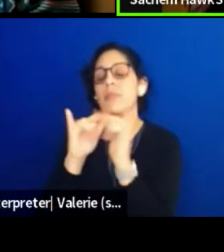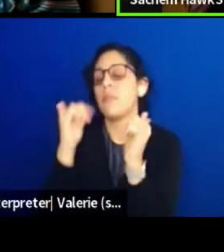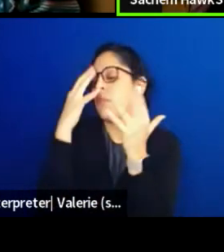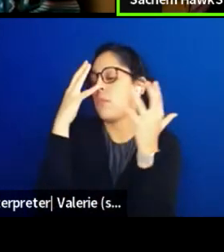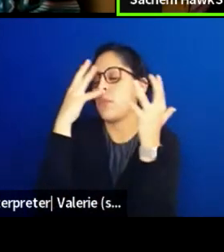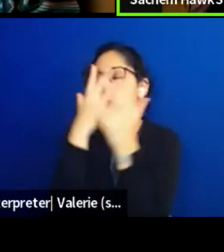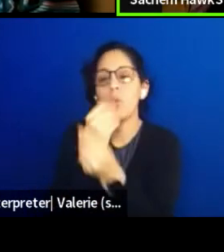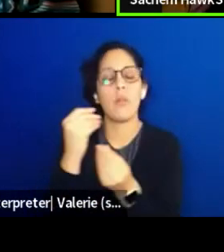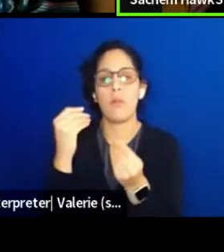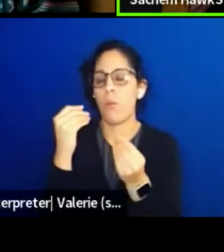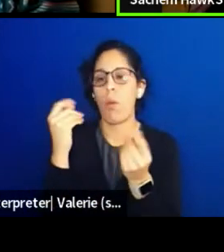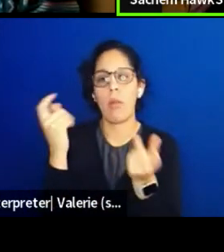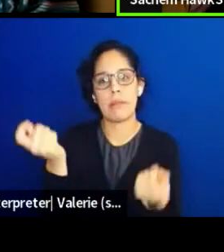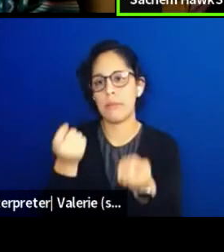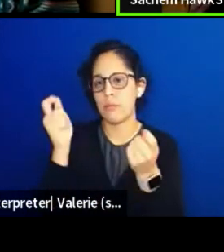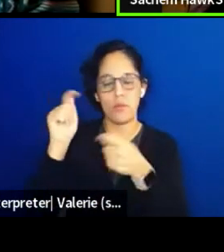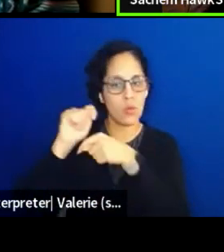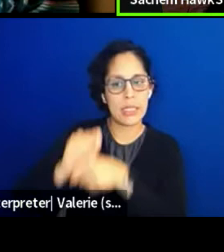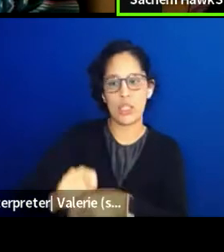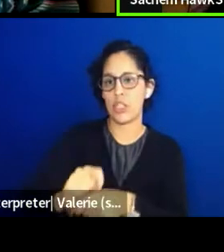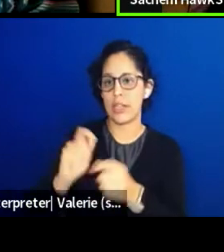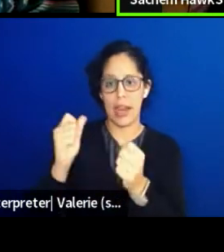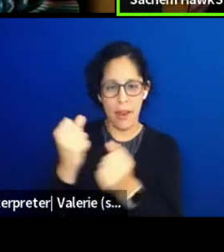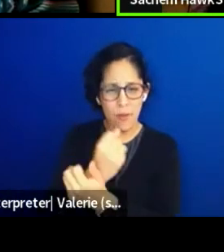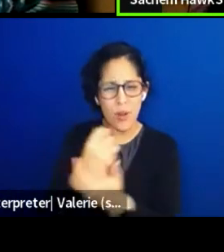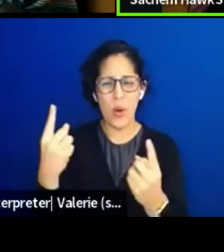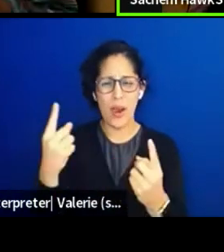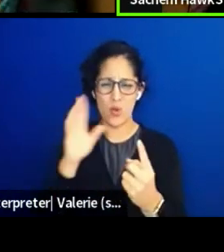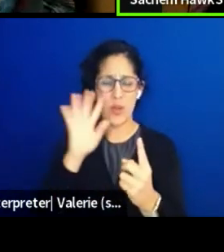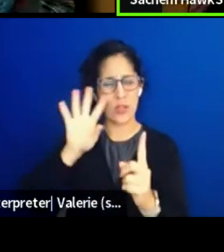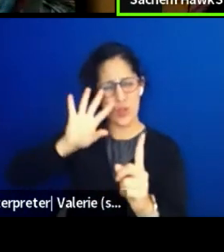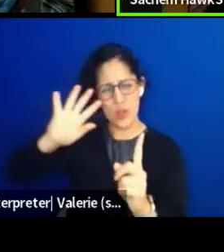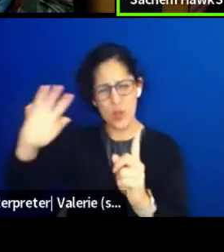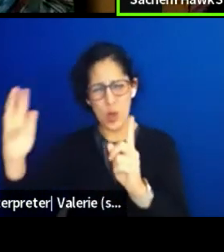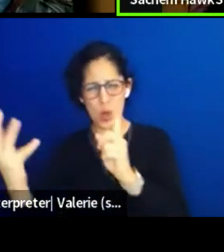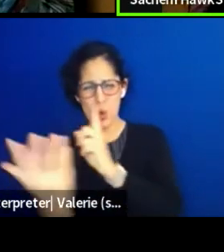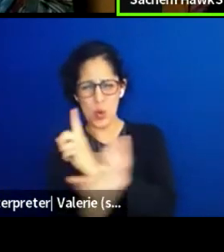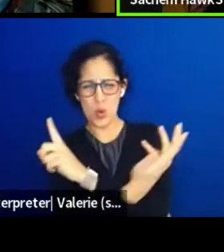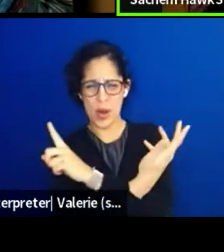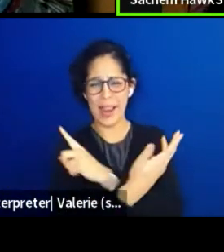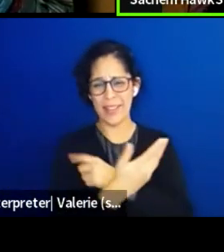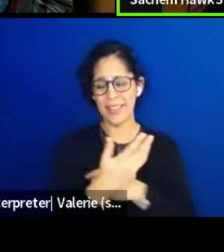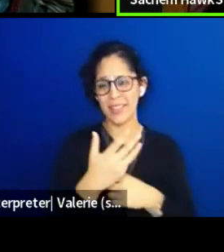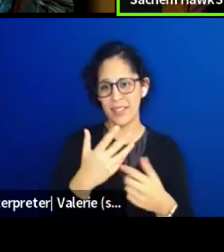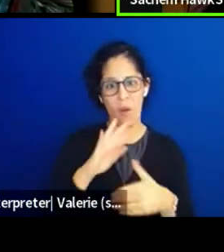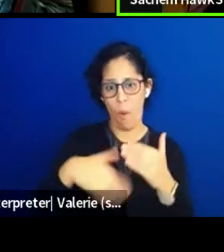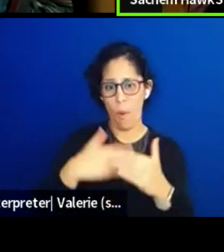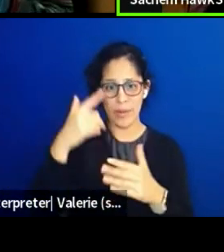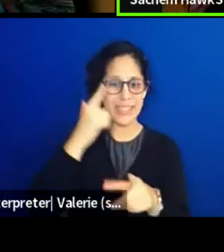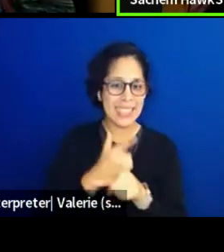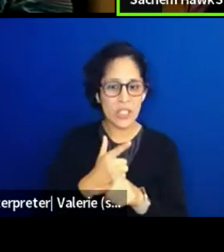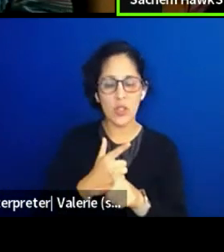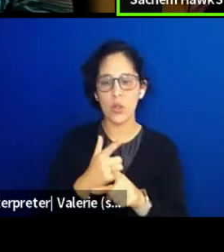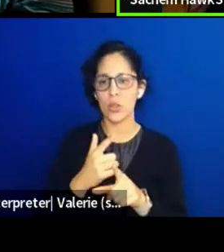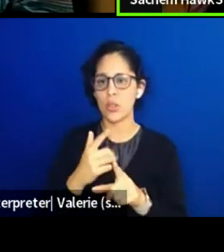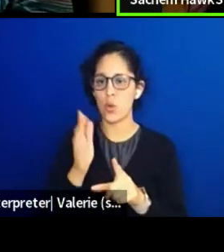And everybody circles around and all of her sisters and Sara come by my side and then afterwards,